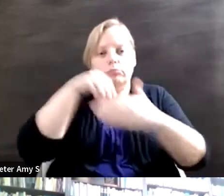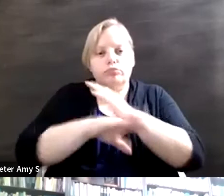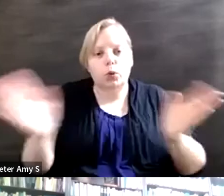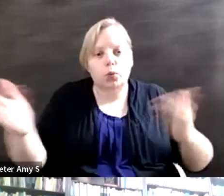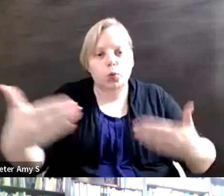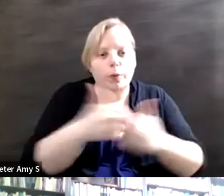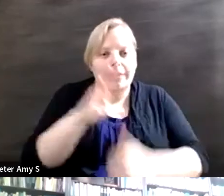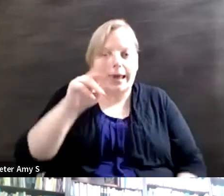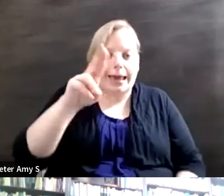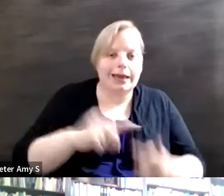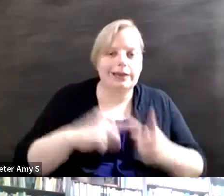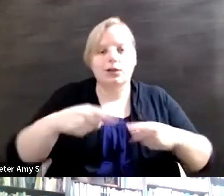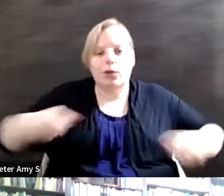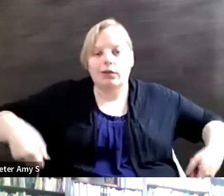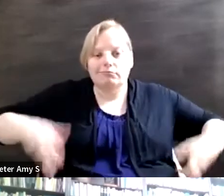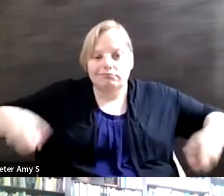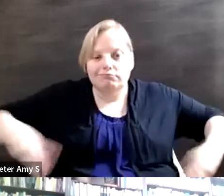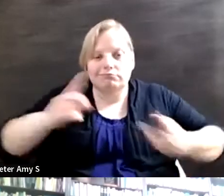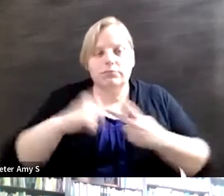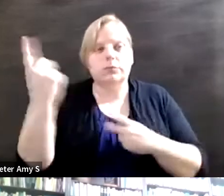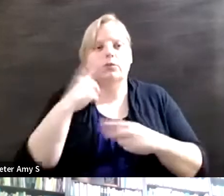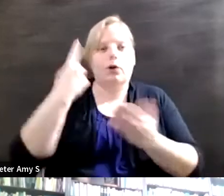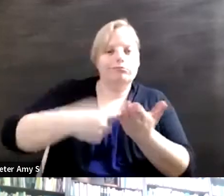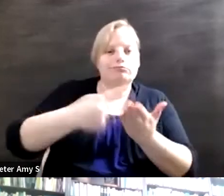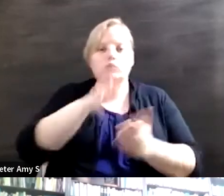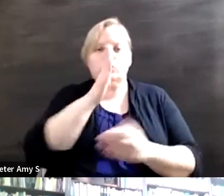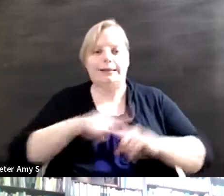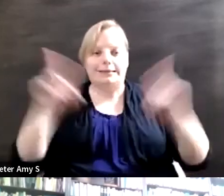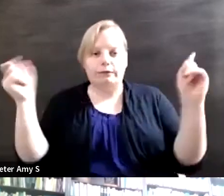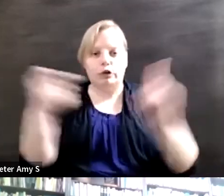wheels in, somebody talks a little bit different, whatever it might be that we say is quote-unquote